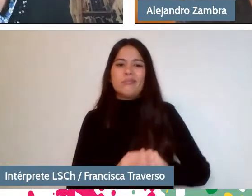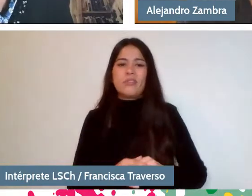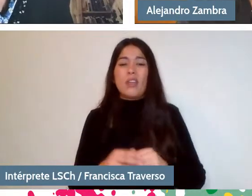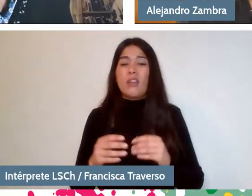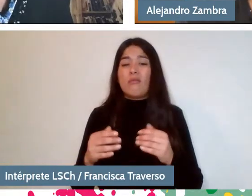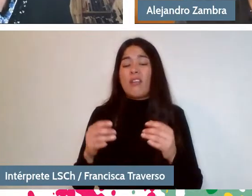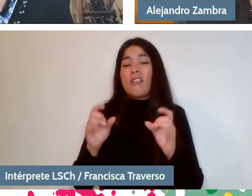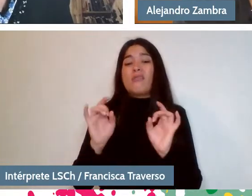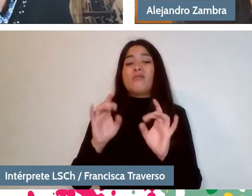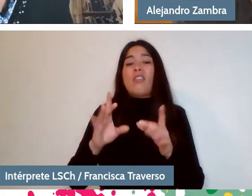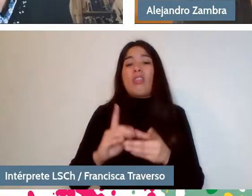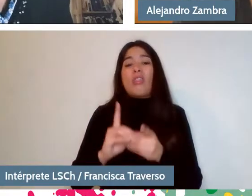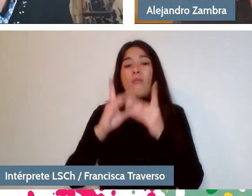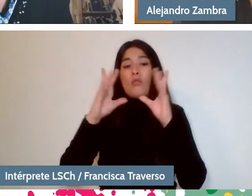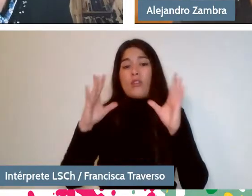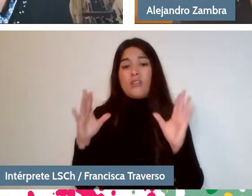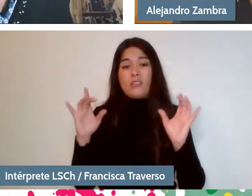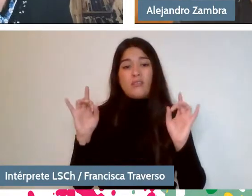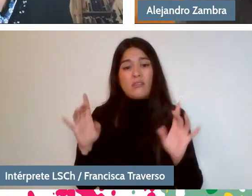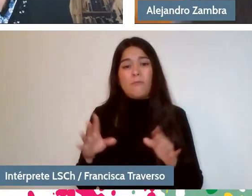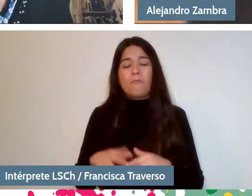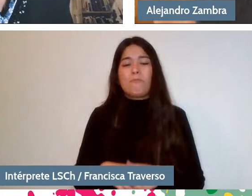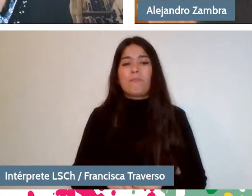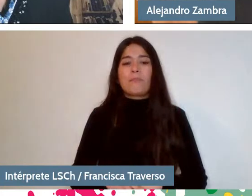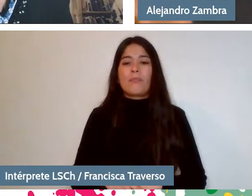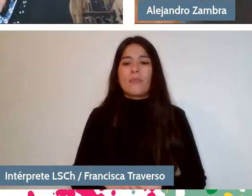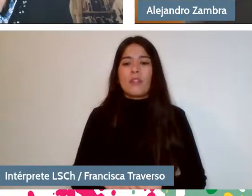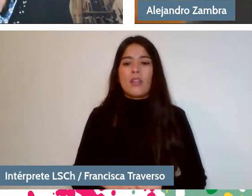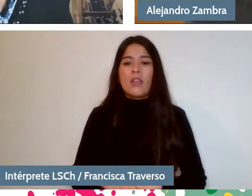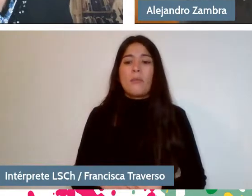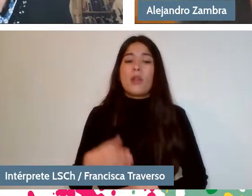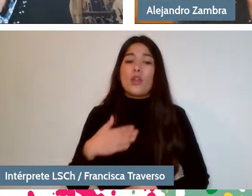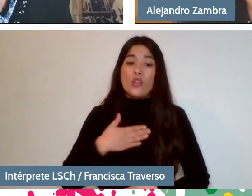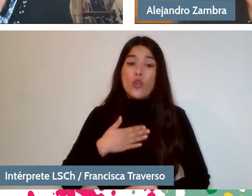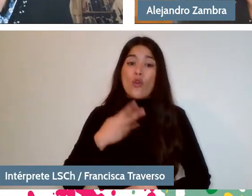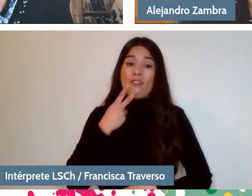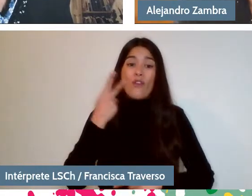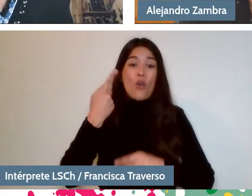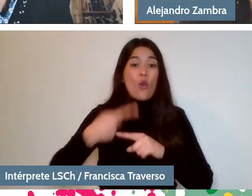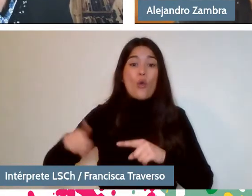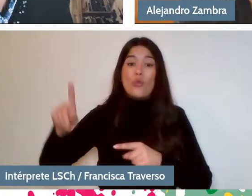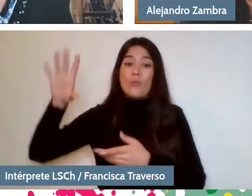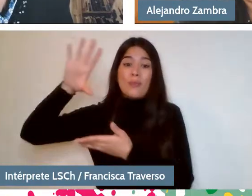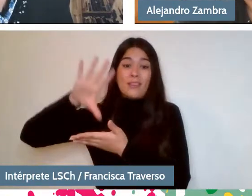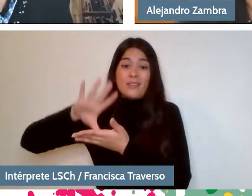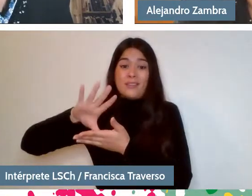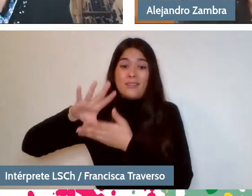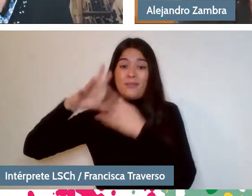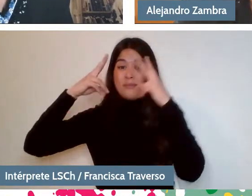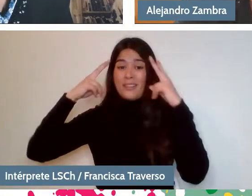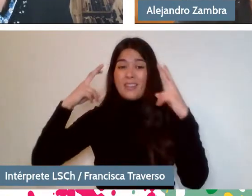But, of course, I live abroad, I try to inform myself,